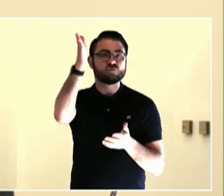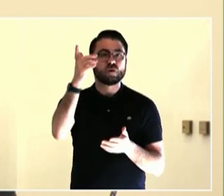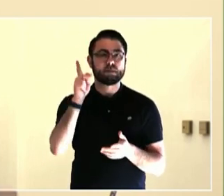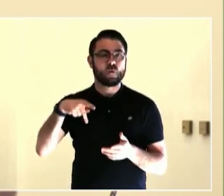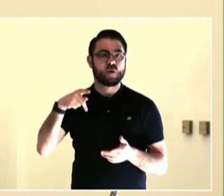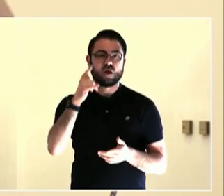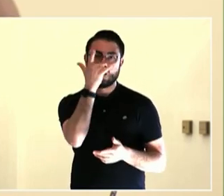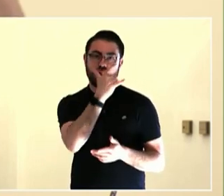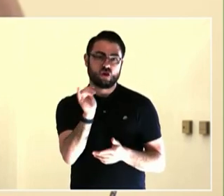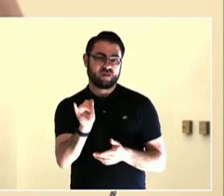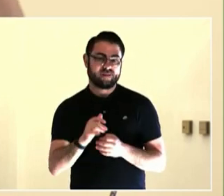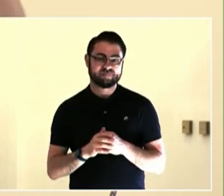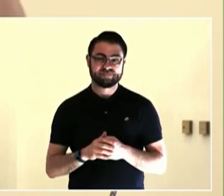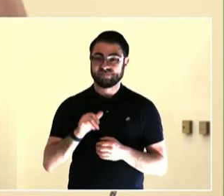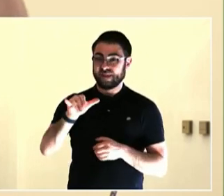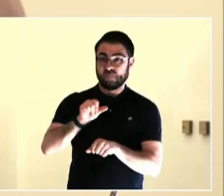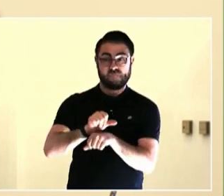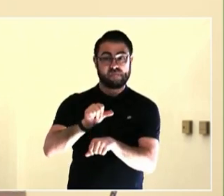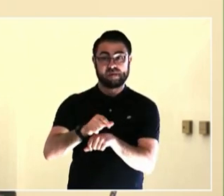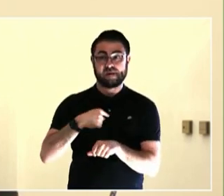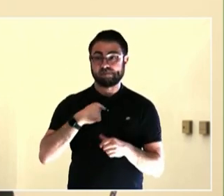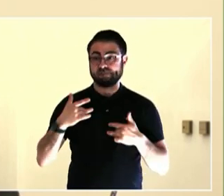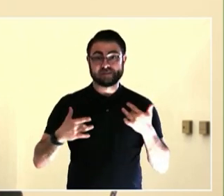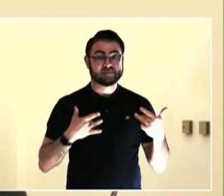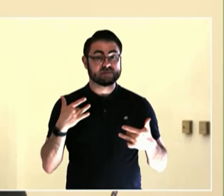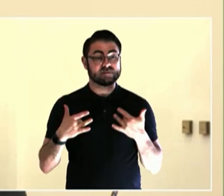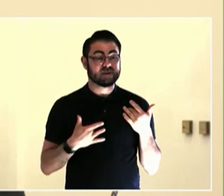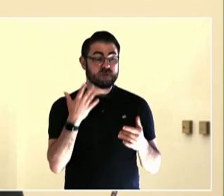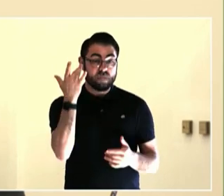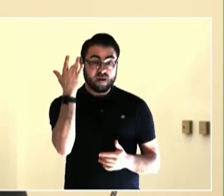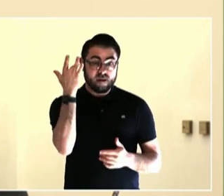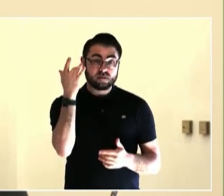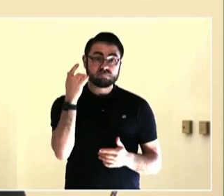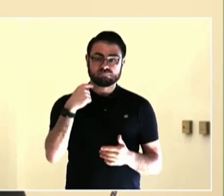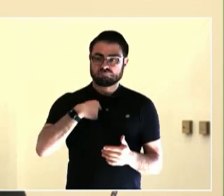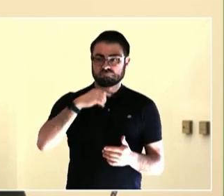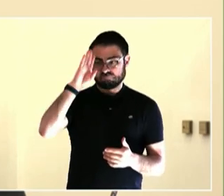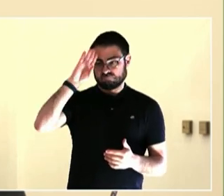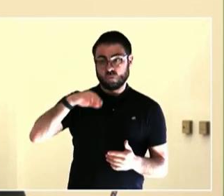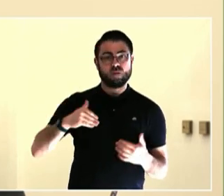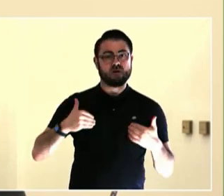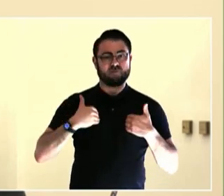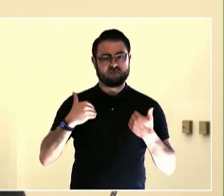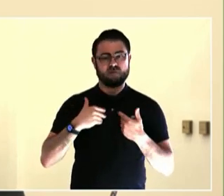receive from many different folks in our life. So a little bit, I grew up in